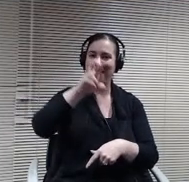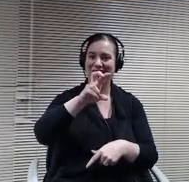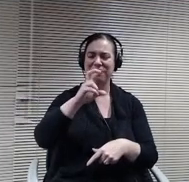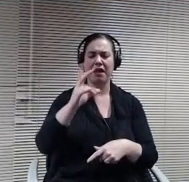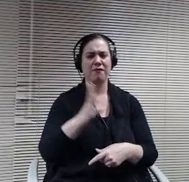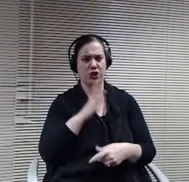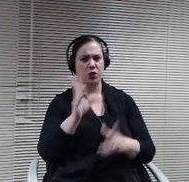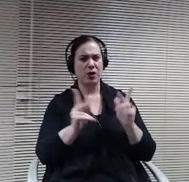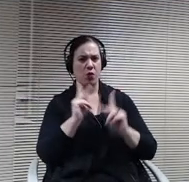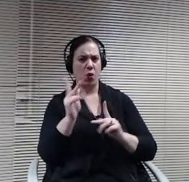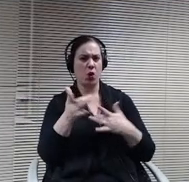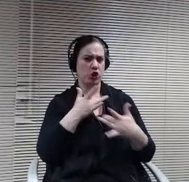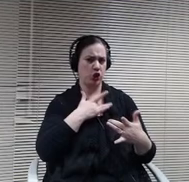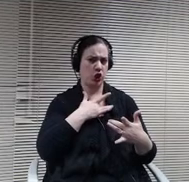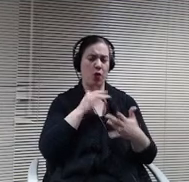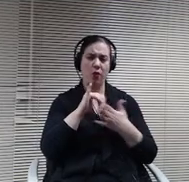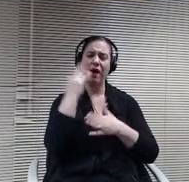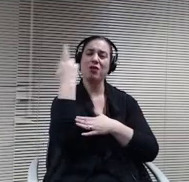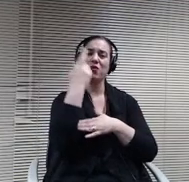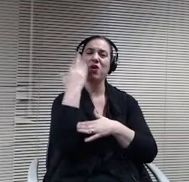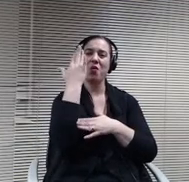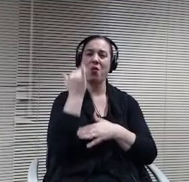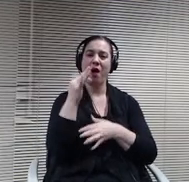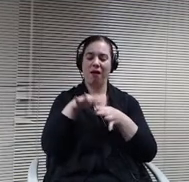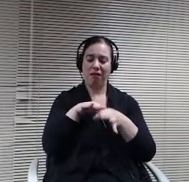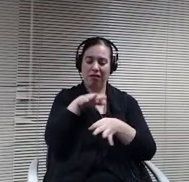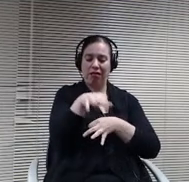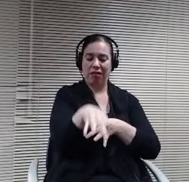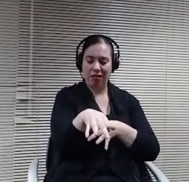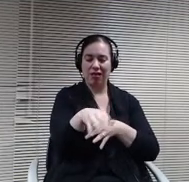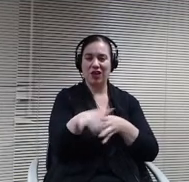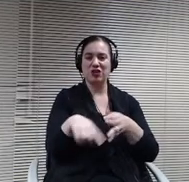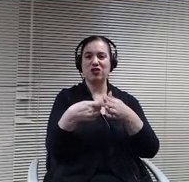about. So that's the logic behind starting on the 19th the